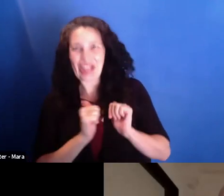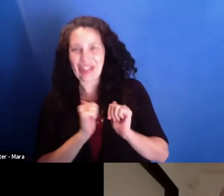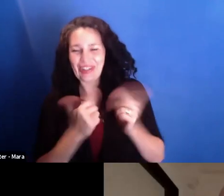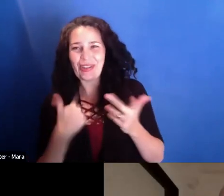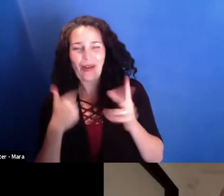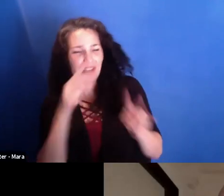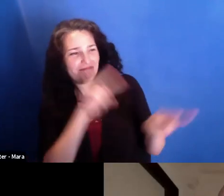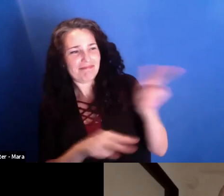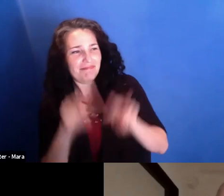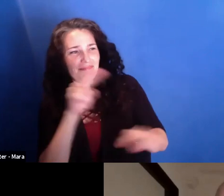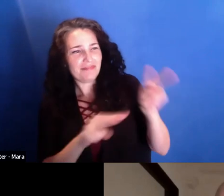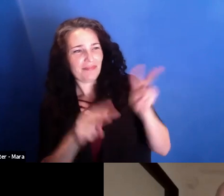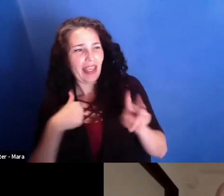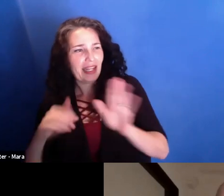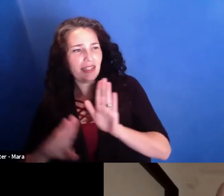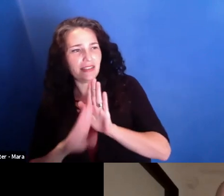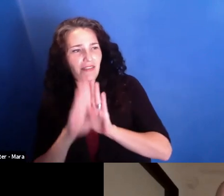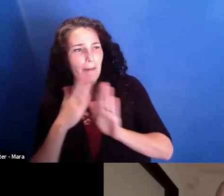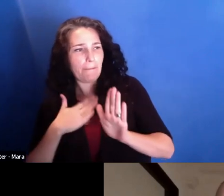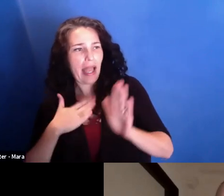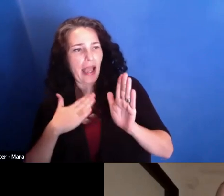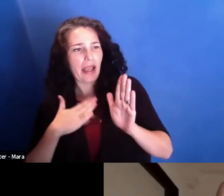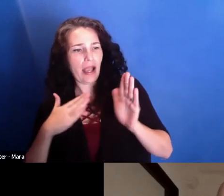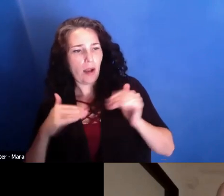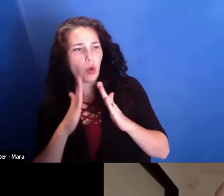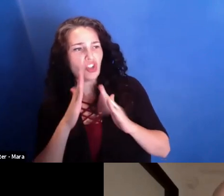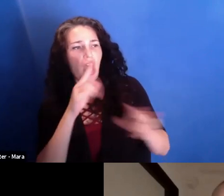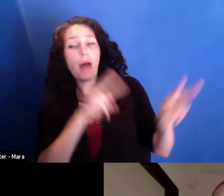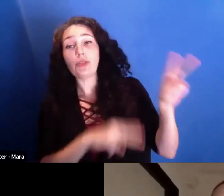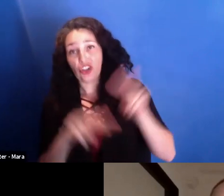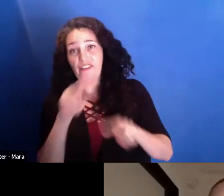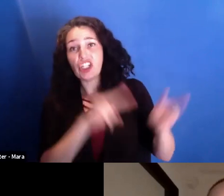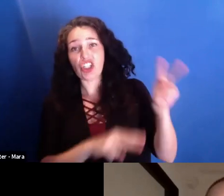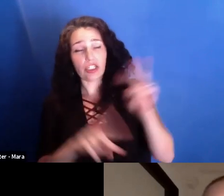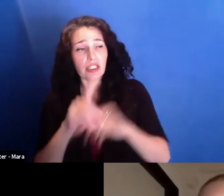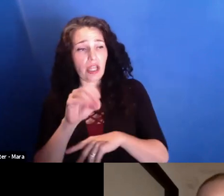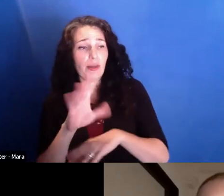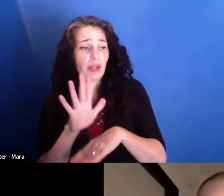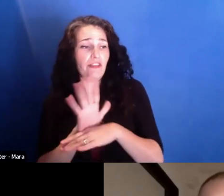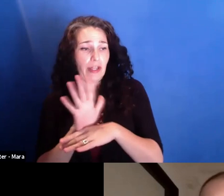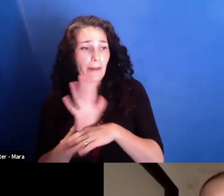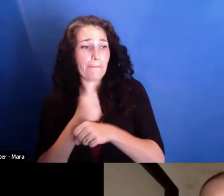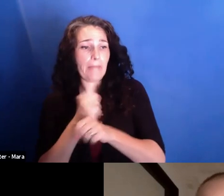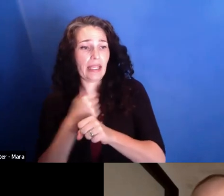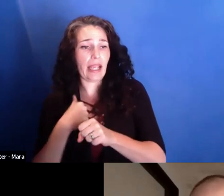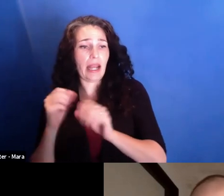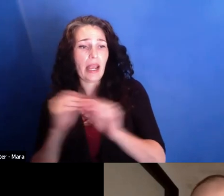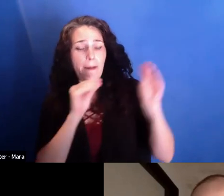to observational documentary filmmaking. And I moved back to-- or I didn't move back to,